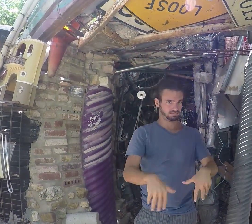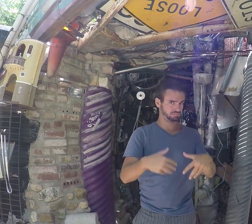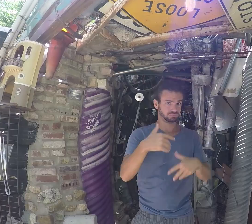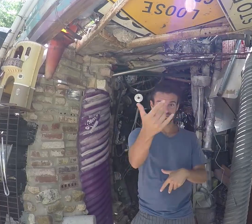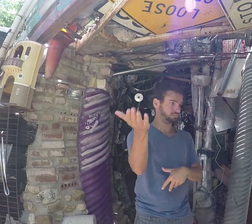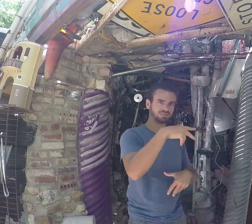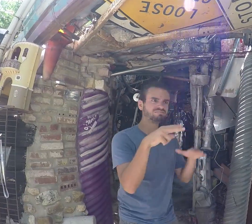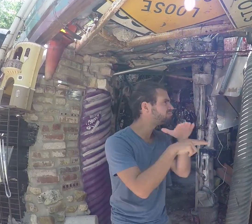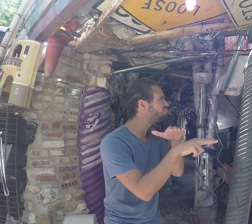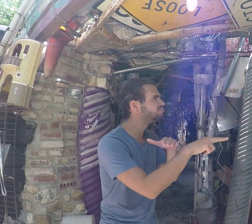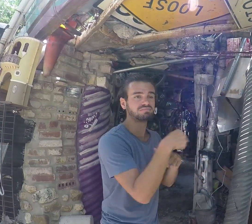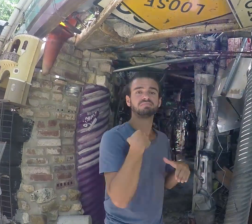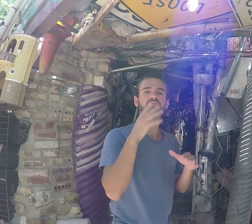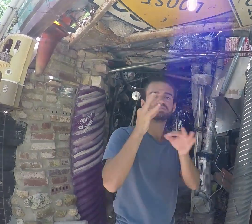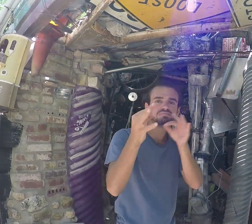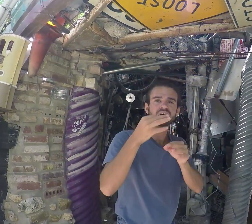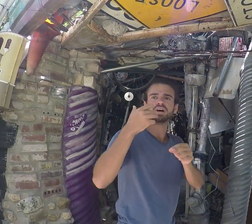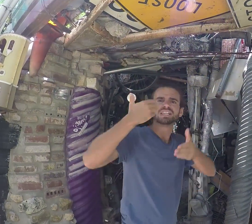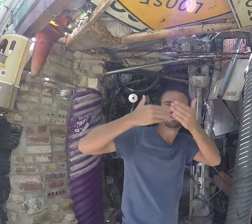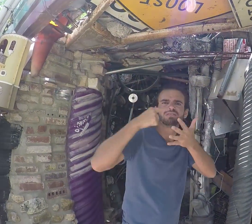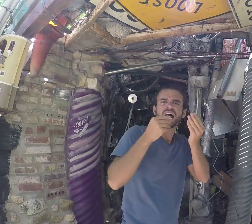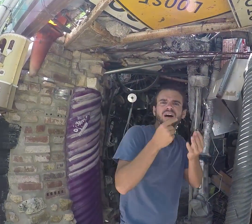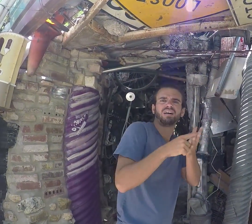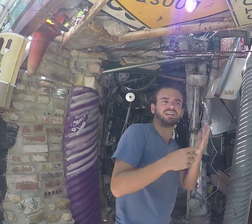Let's take a tour with me! You'll learn more about history, etc.